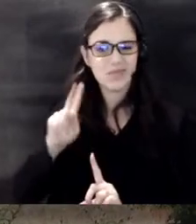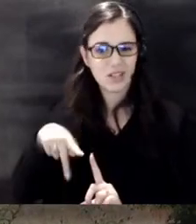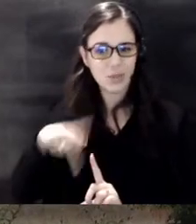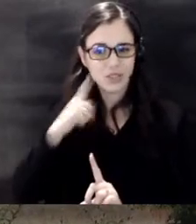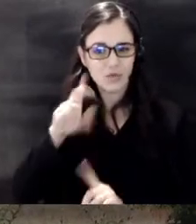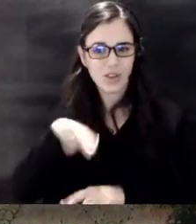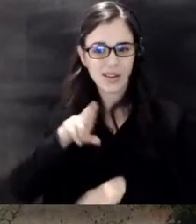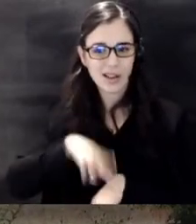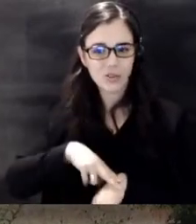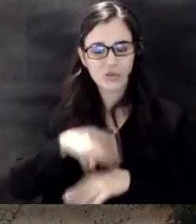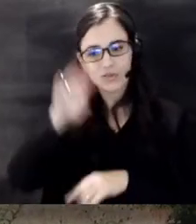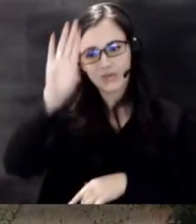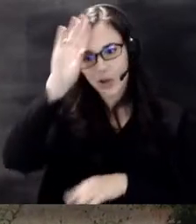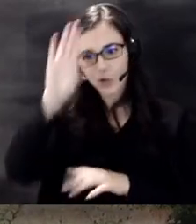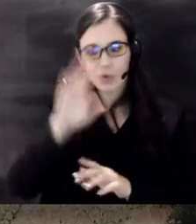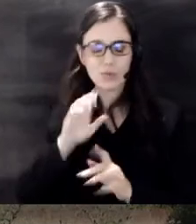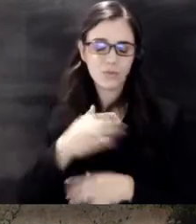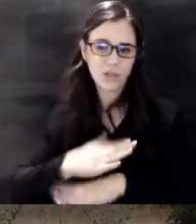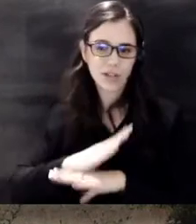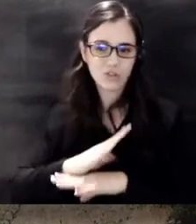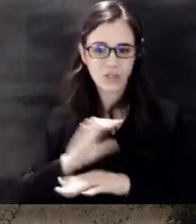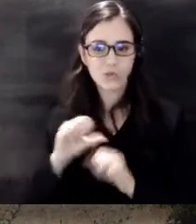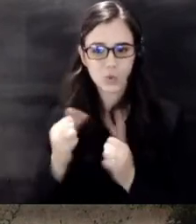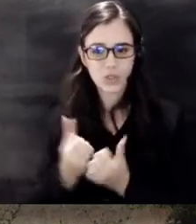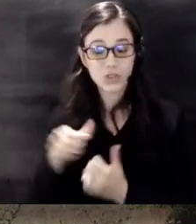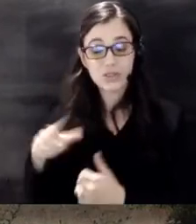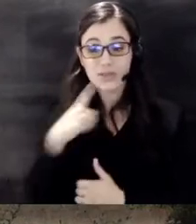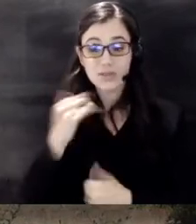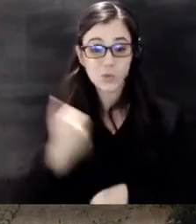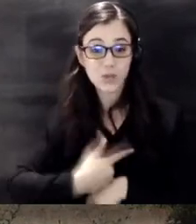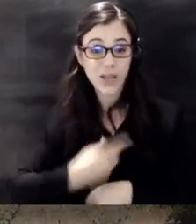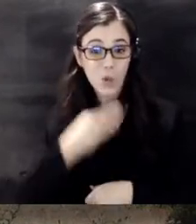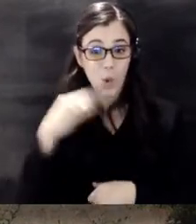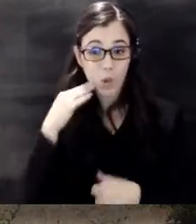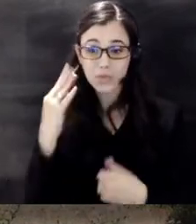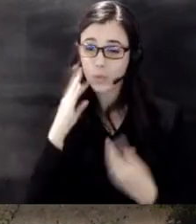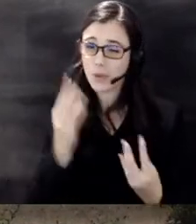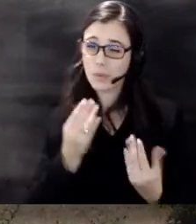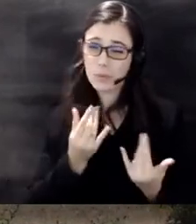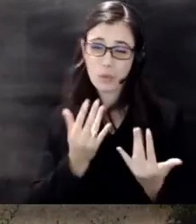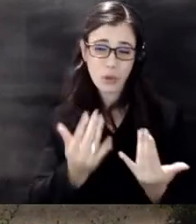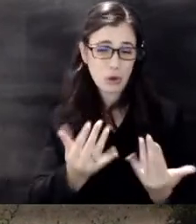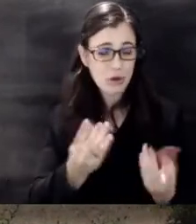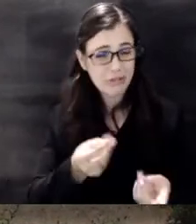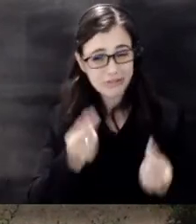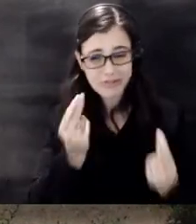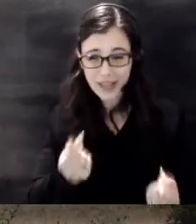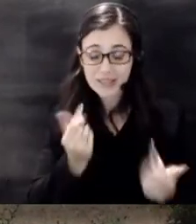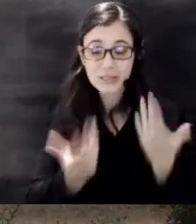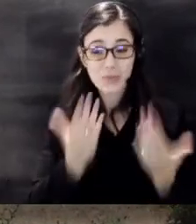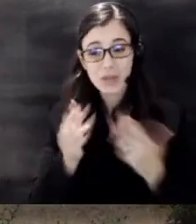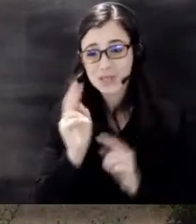Association said today's homes burn faster than ever you may have as little as two minutes or